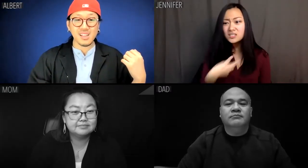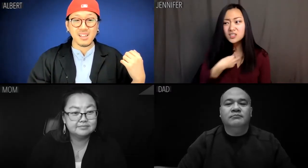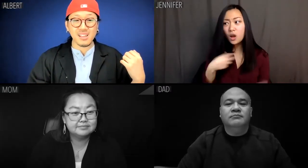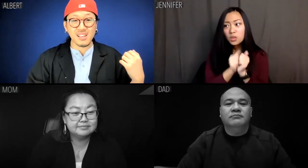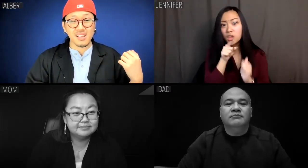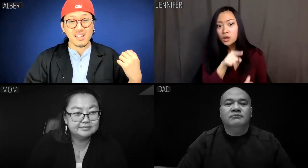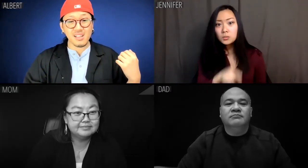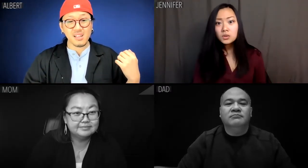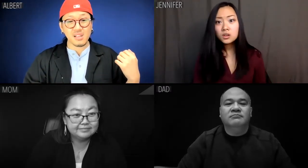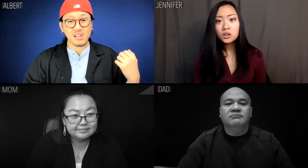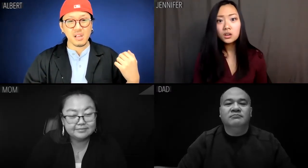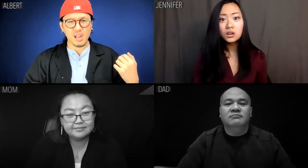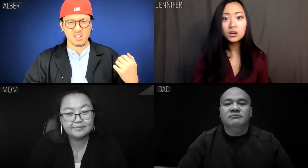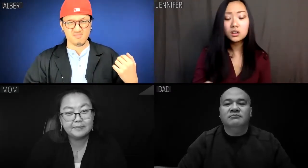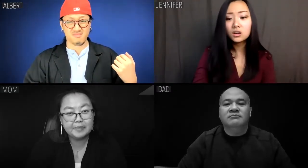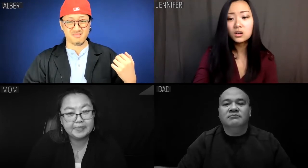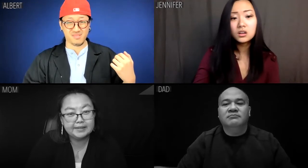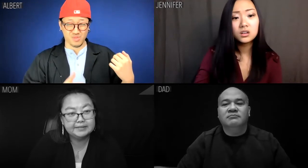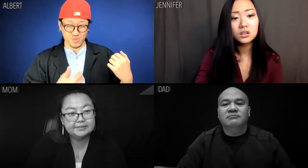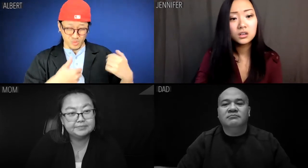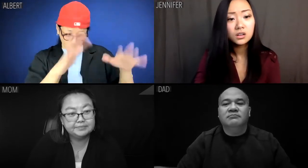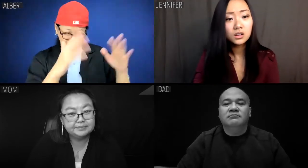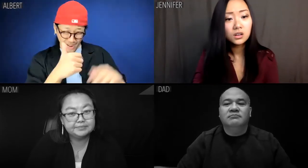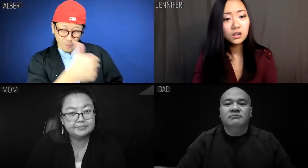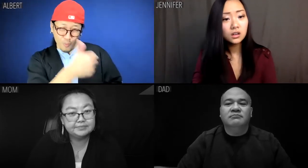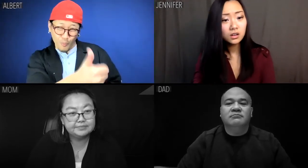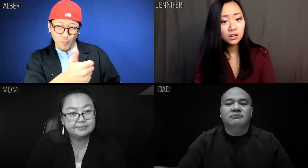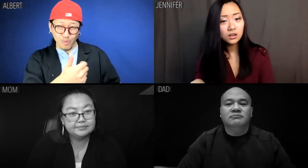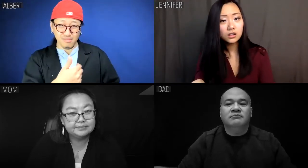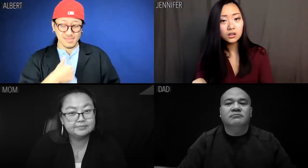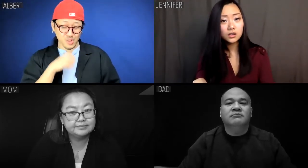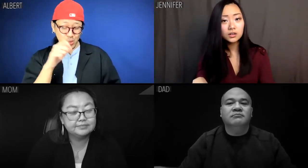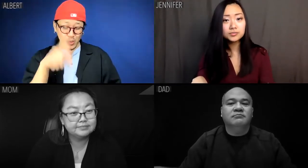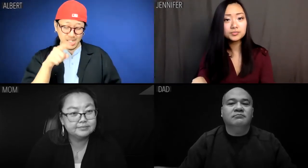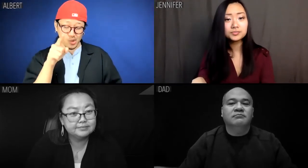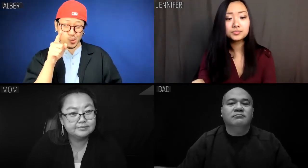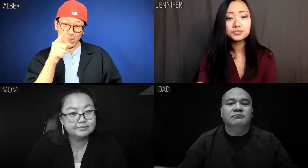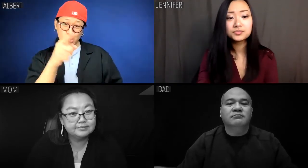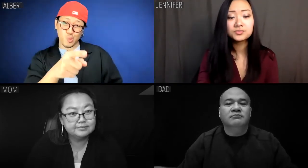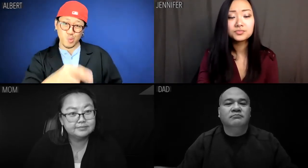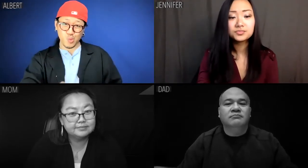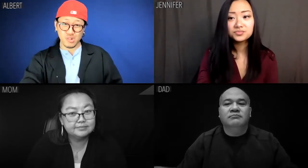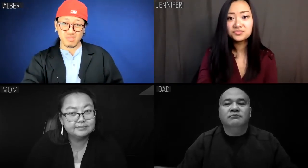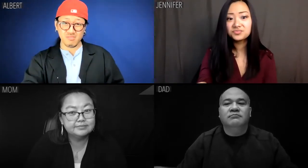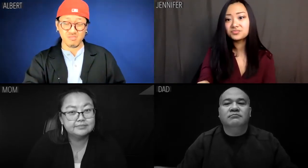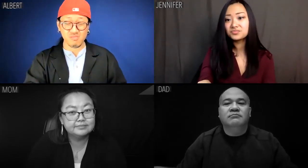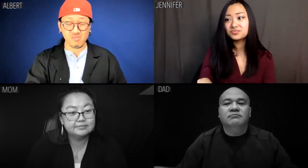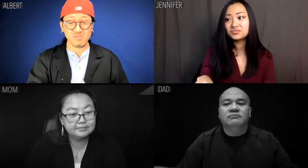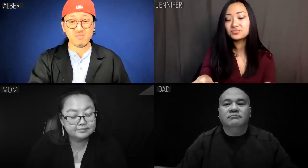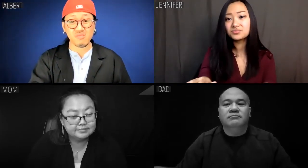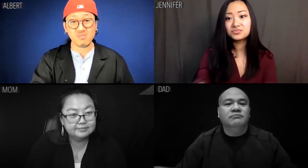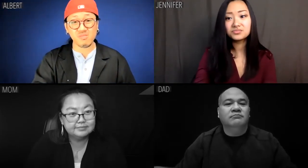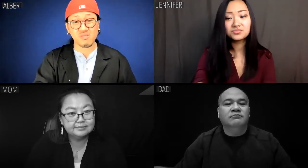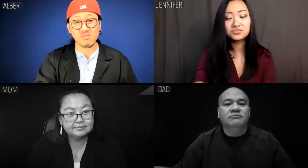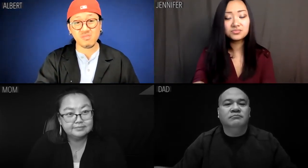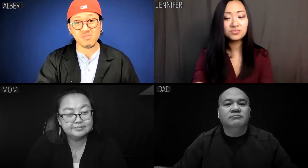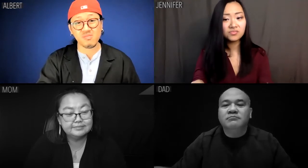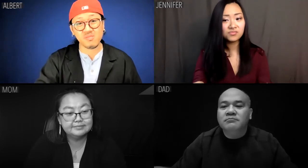Why do I have to be saddled with him? Albert: So play on your own. I don't need you.